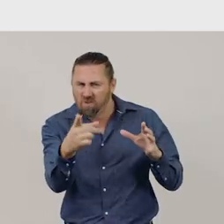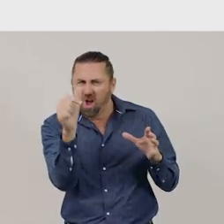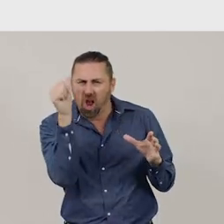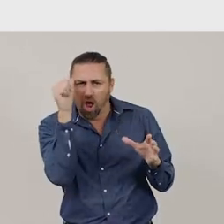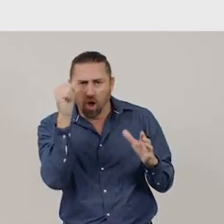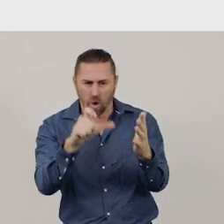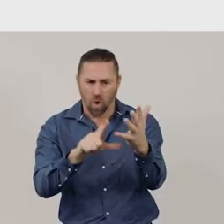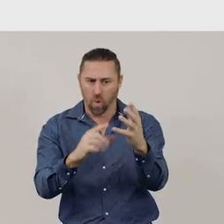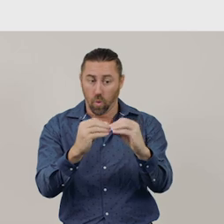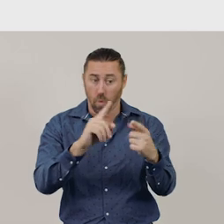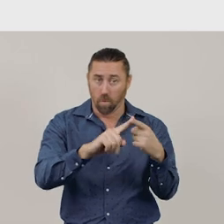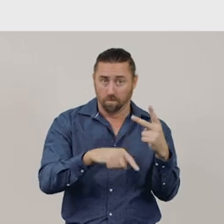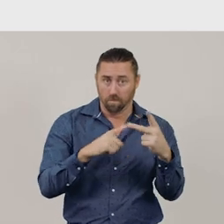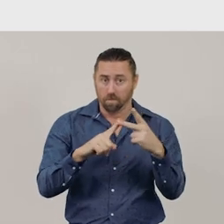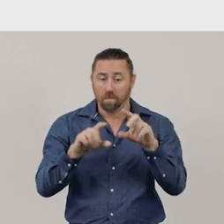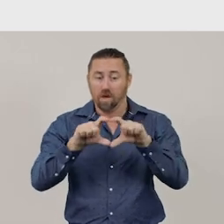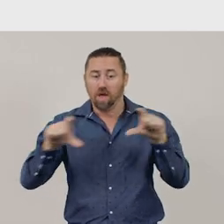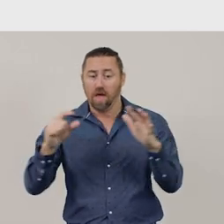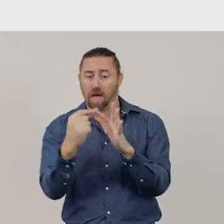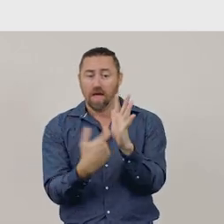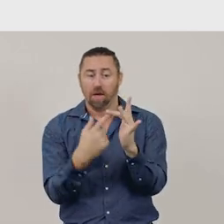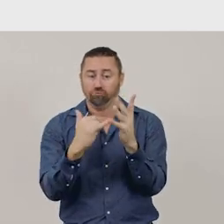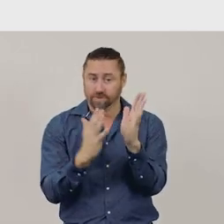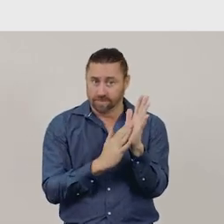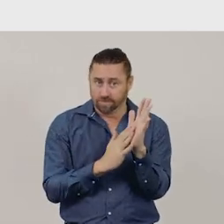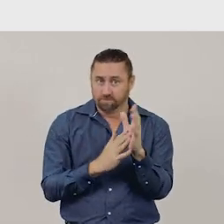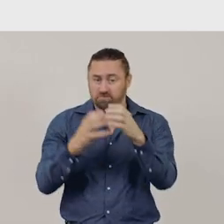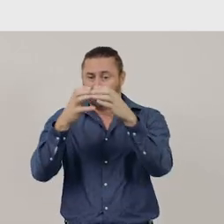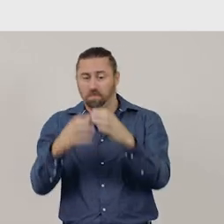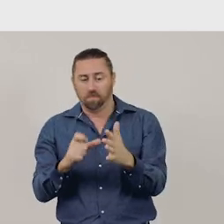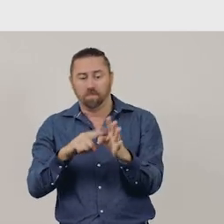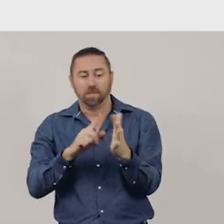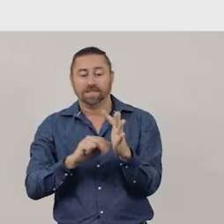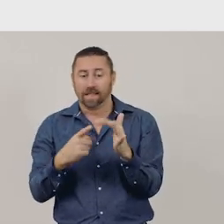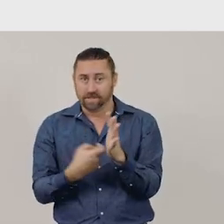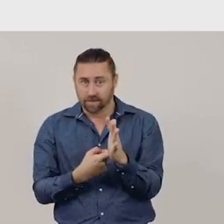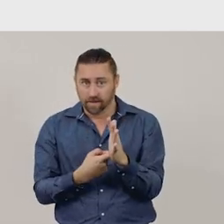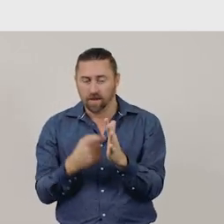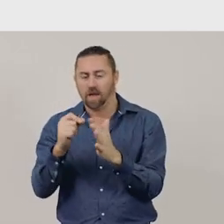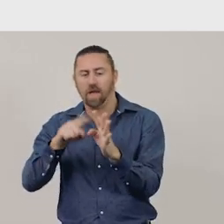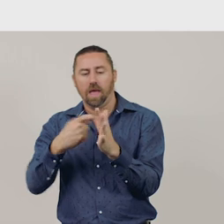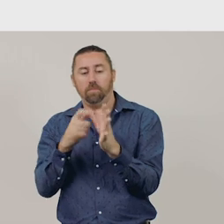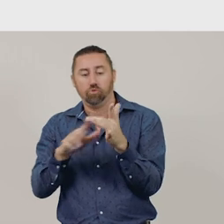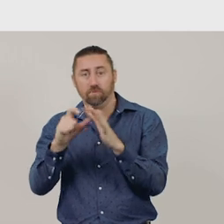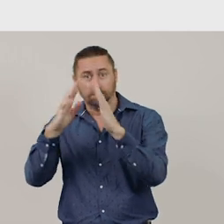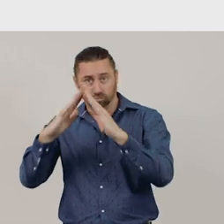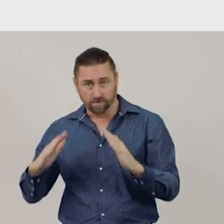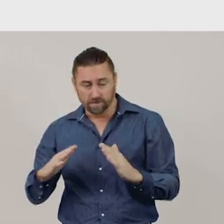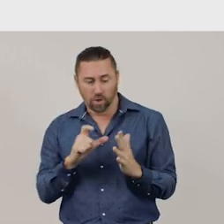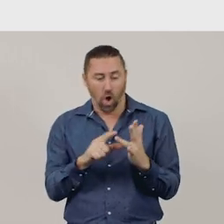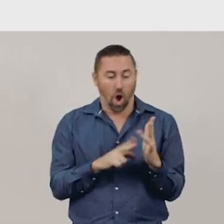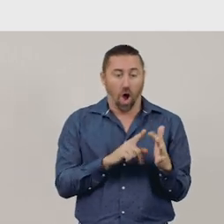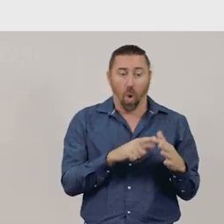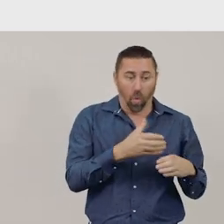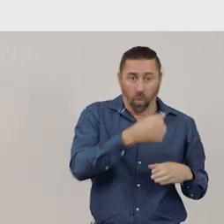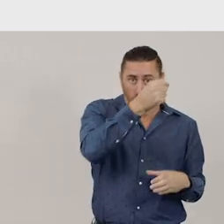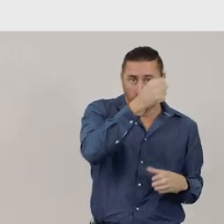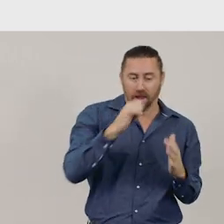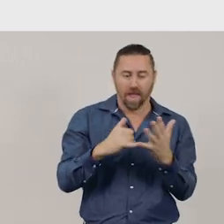Cube, rectangular prism, cylinder, pyramid, cone, and sphere.